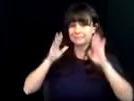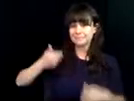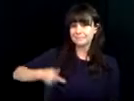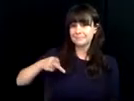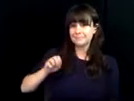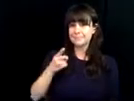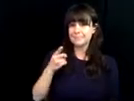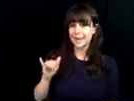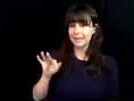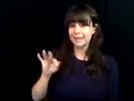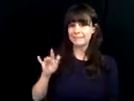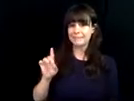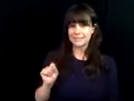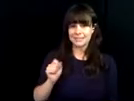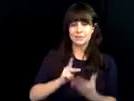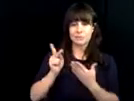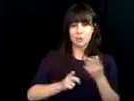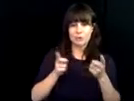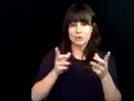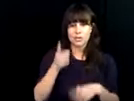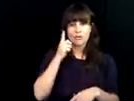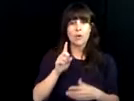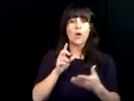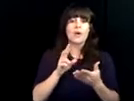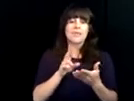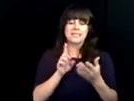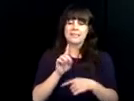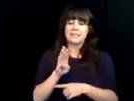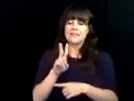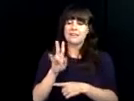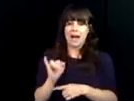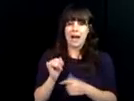utilized at dbvi. Dr. Peggy